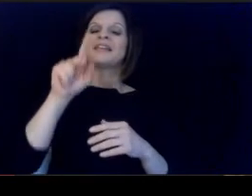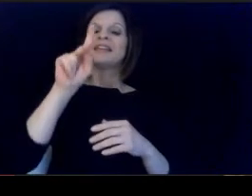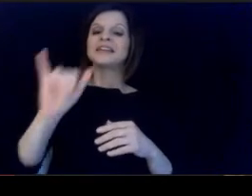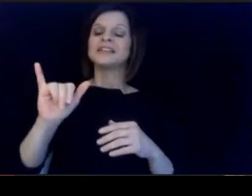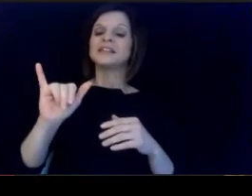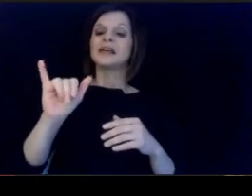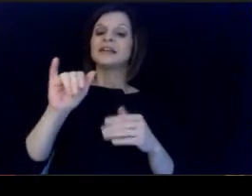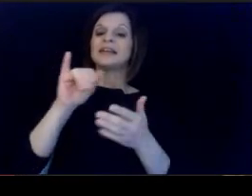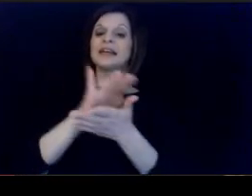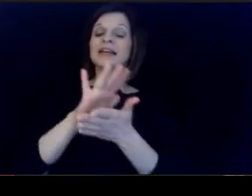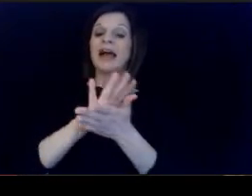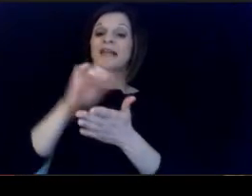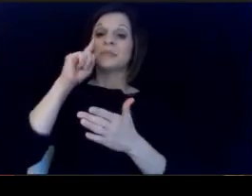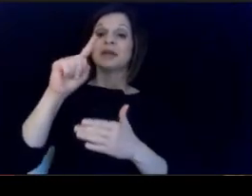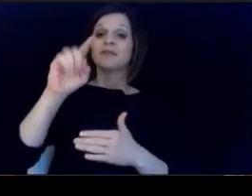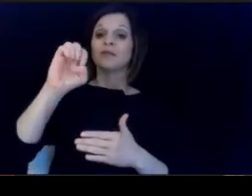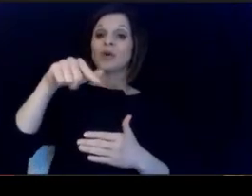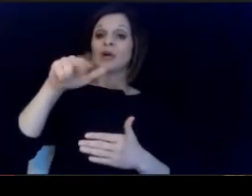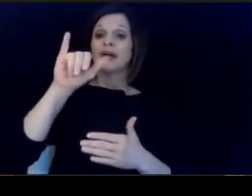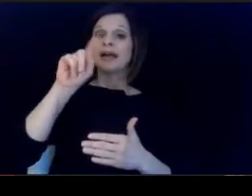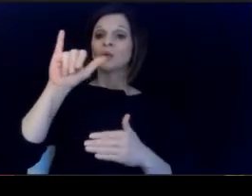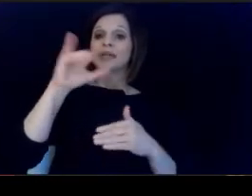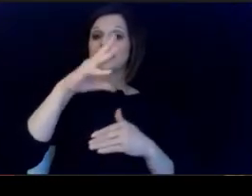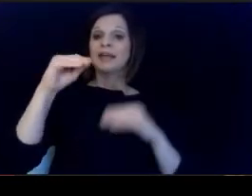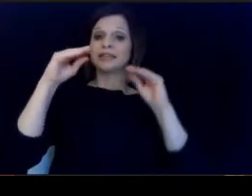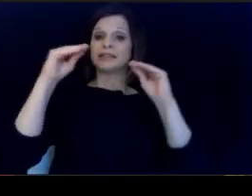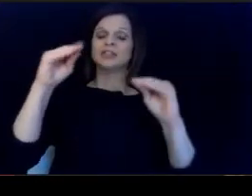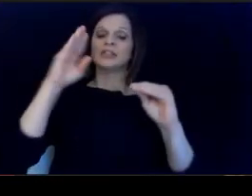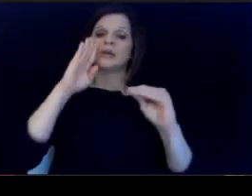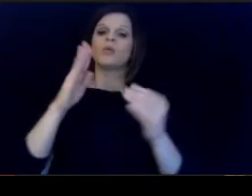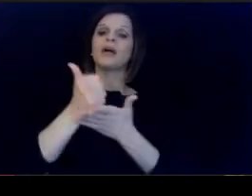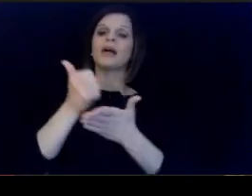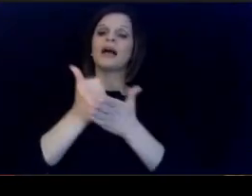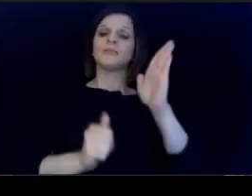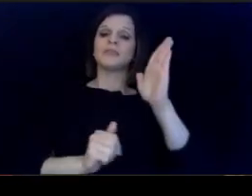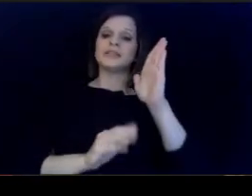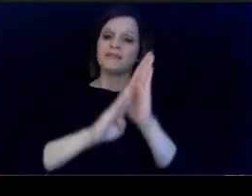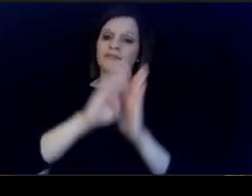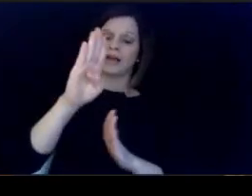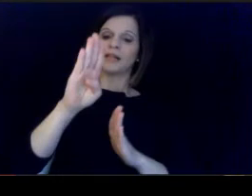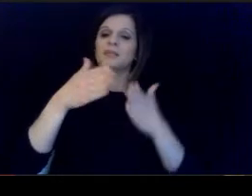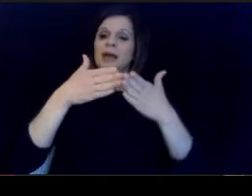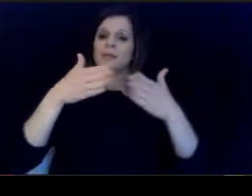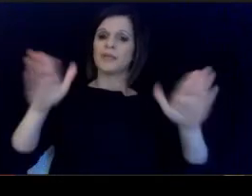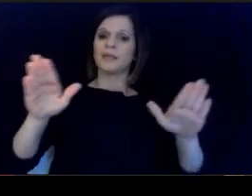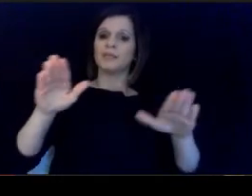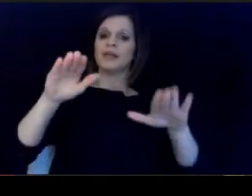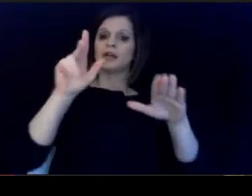The Kentucky Academy for Equity in Teaching will help develop a public. education workforce in our state that better reflects.